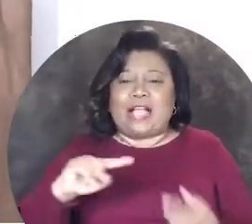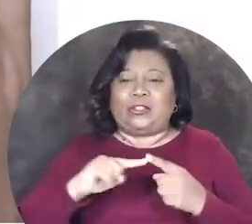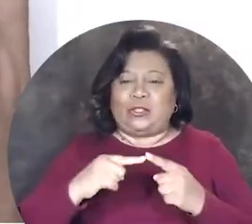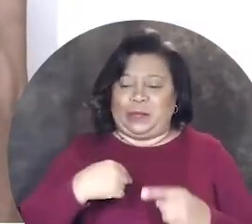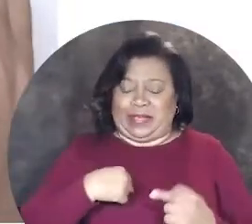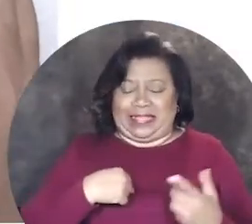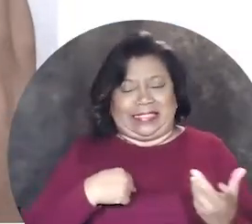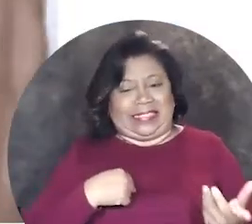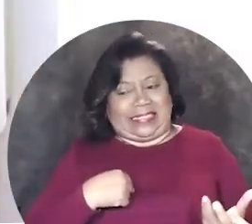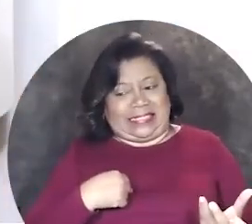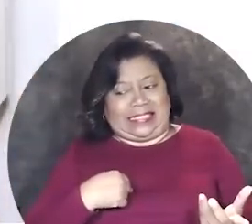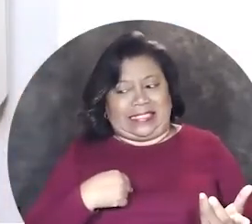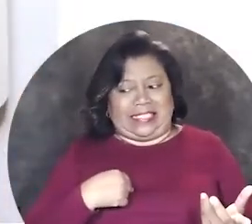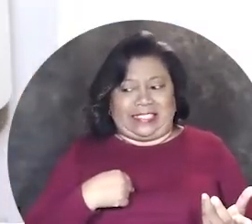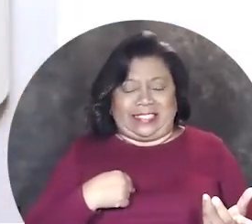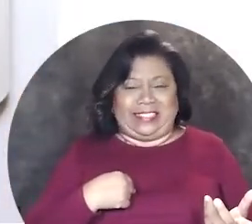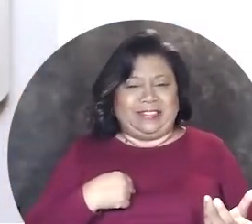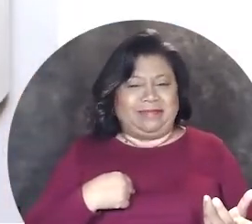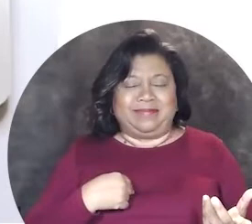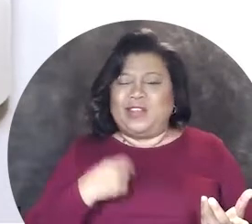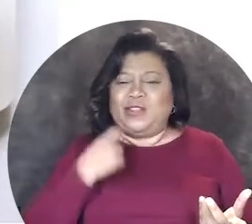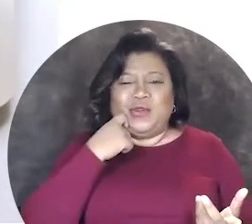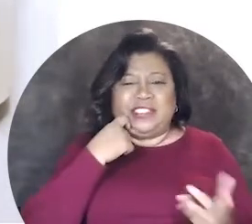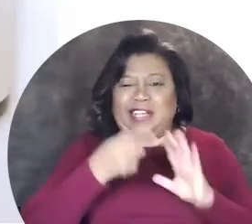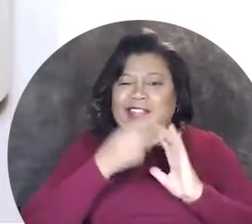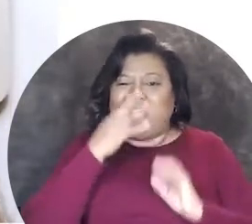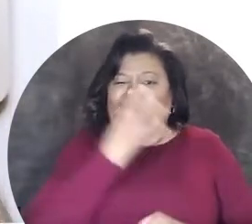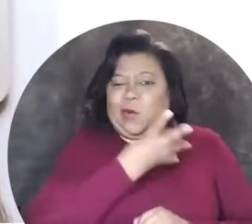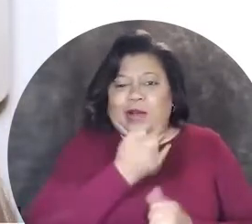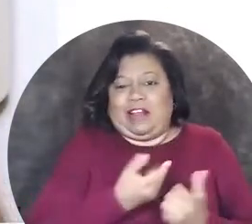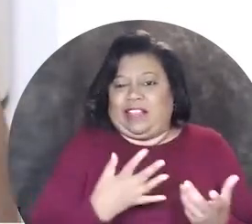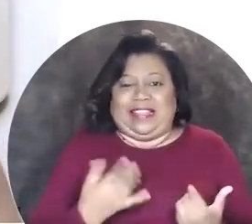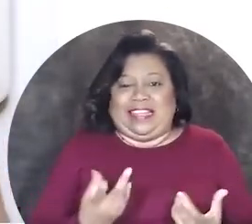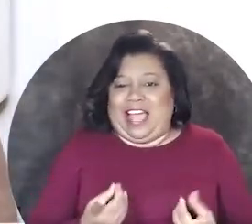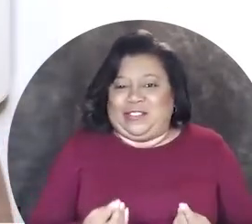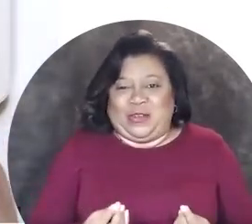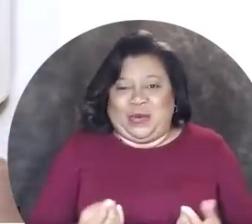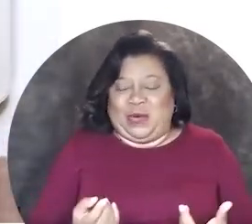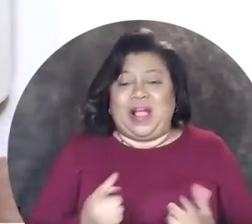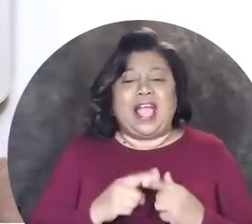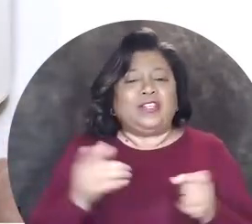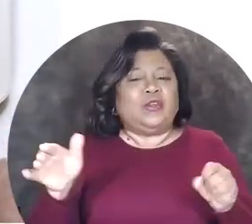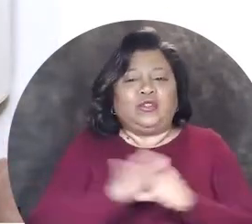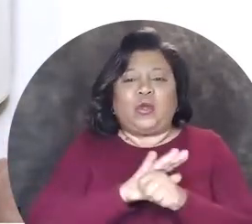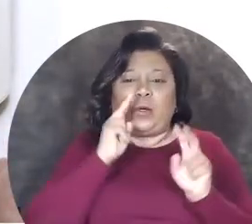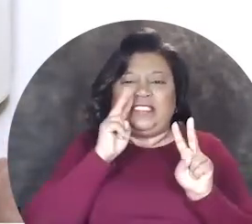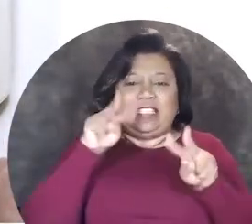that to me is---you just ignored everything that I do and you totally